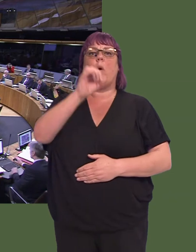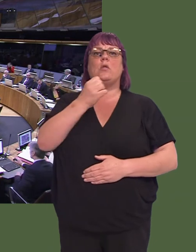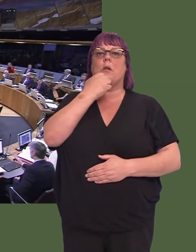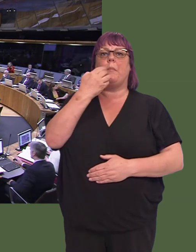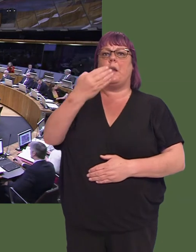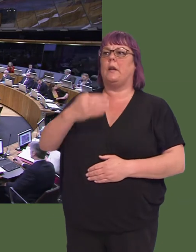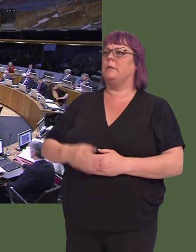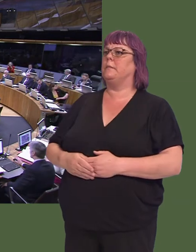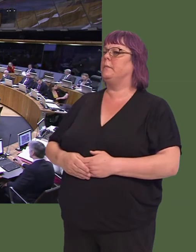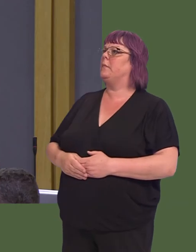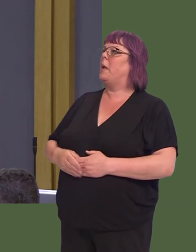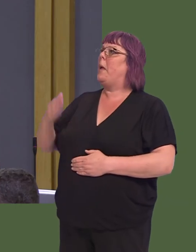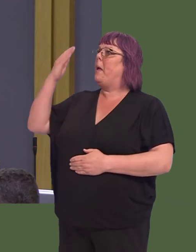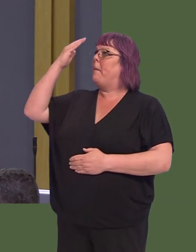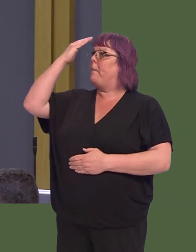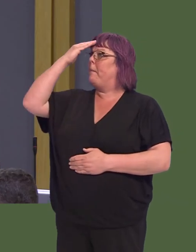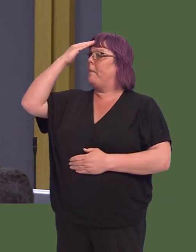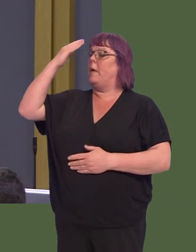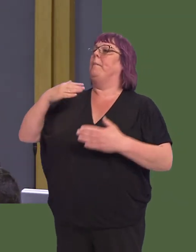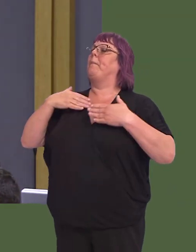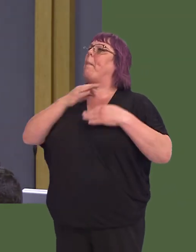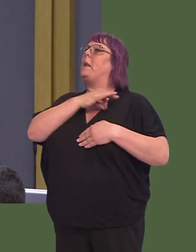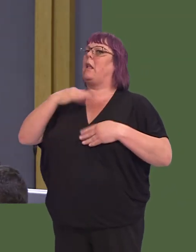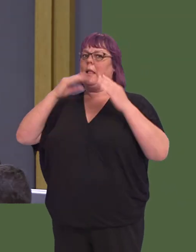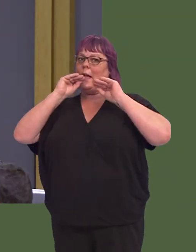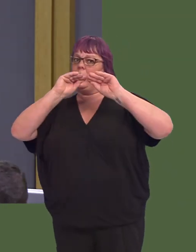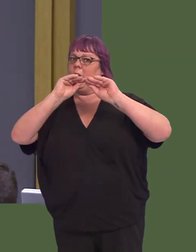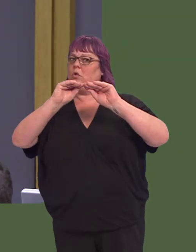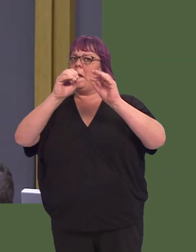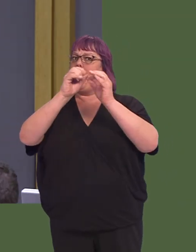Will the First Minister provide an update on increasing the provision of medical education in Bangor University?